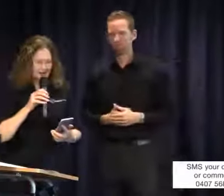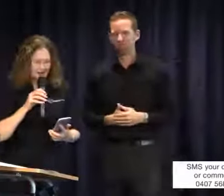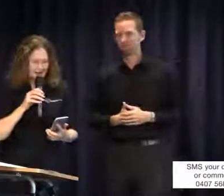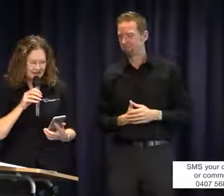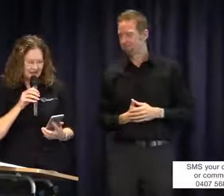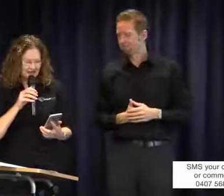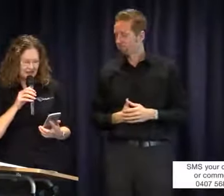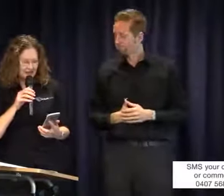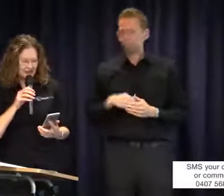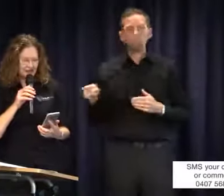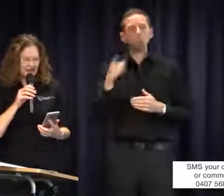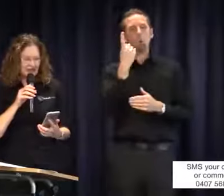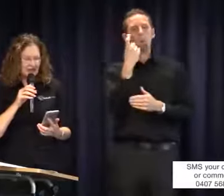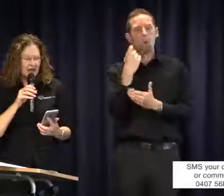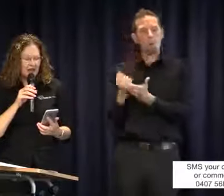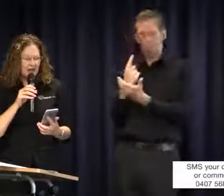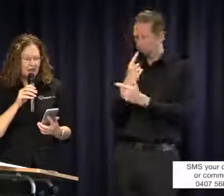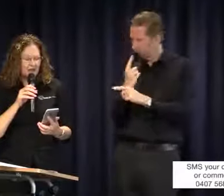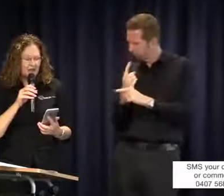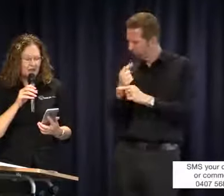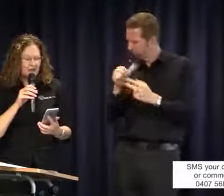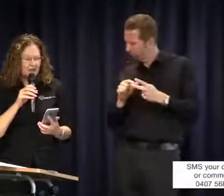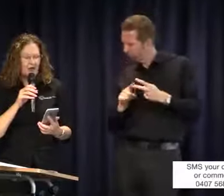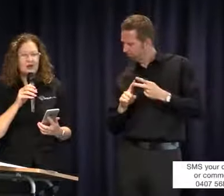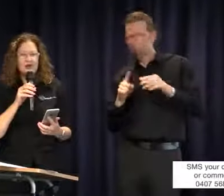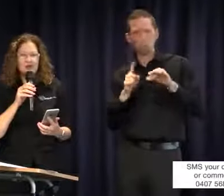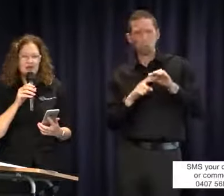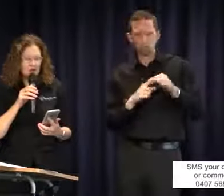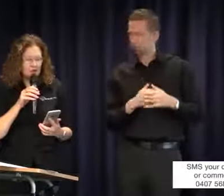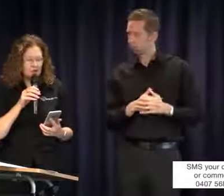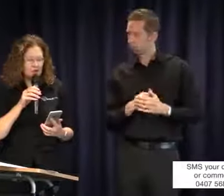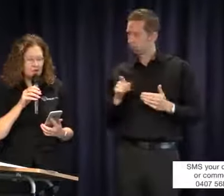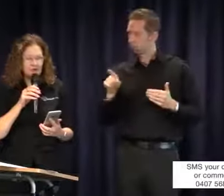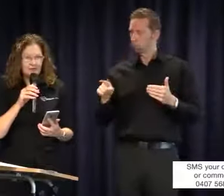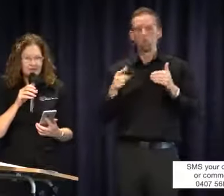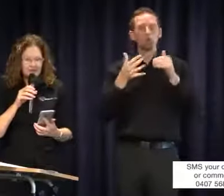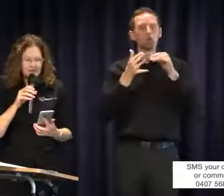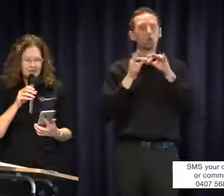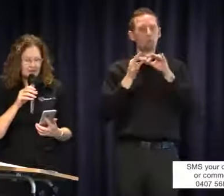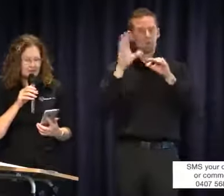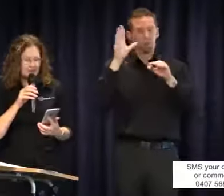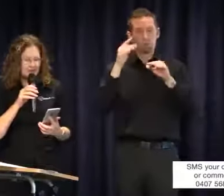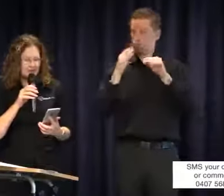Just a comment and then another question. Interpreter colleague from the ACT, Mandy